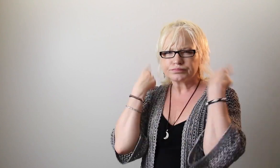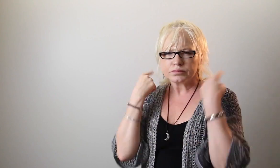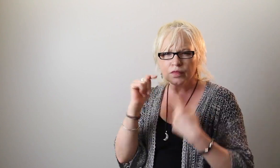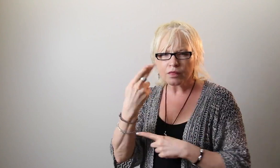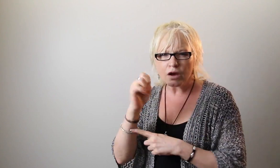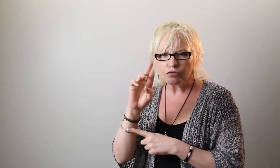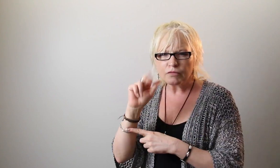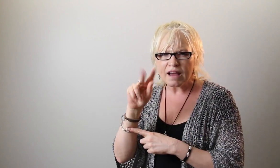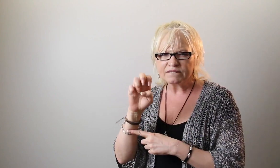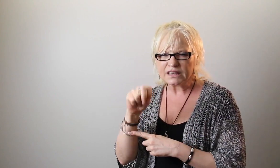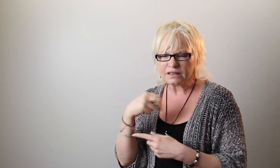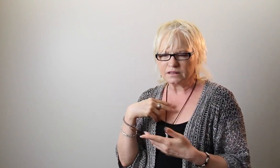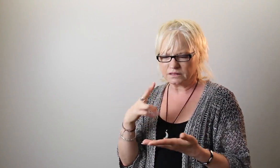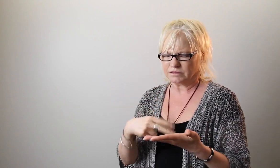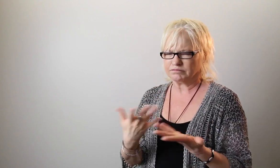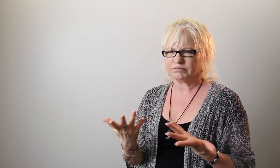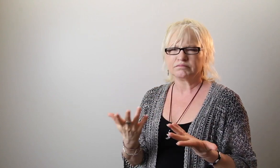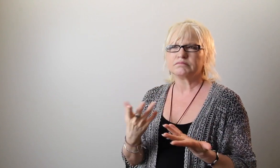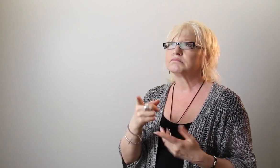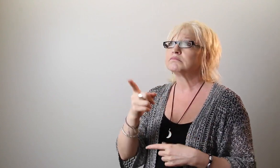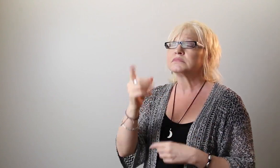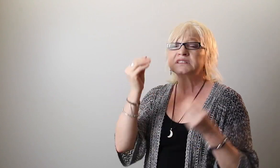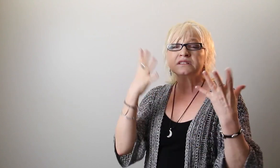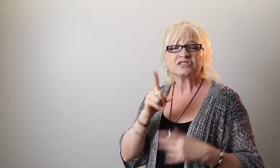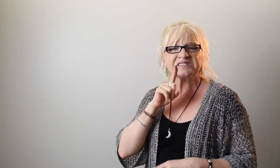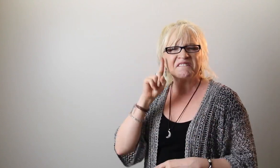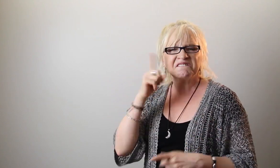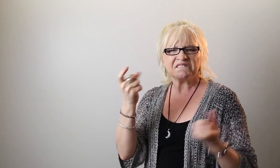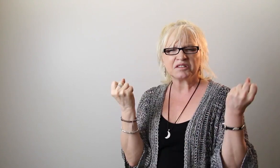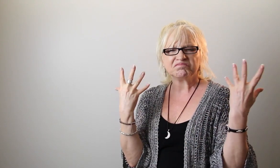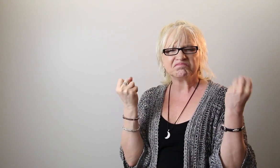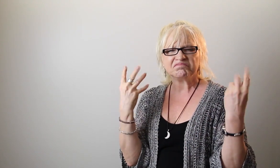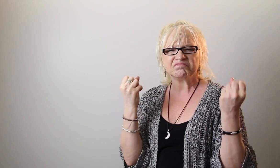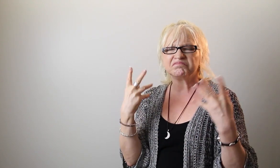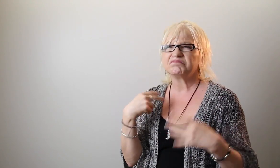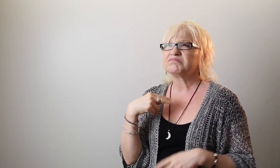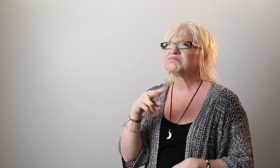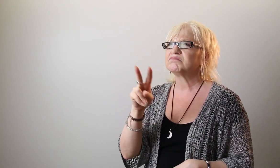I had difficulty understanding The Raven, but I had a Deaf teacher who was also fluent in ASL.